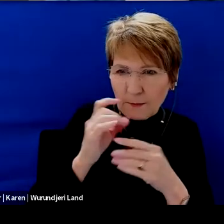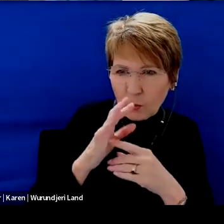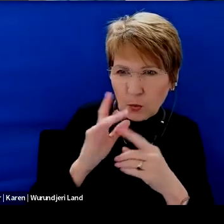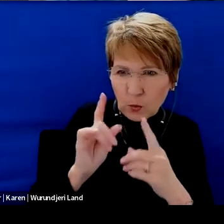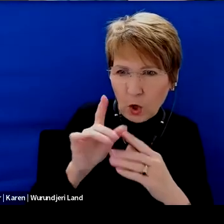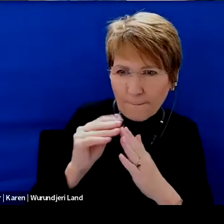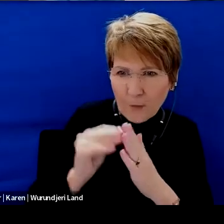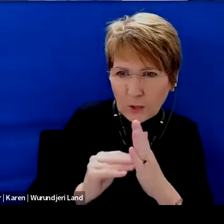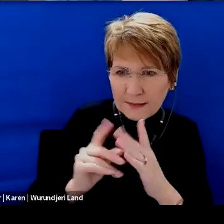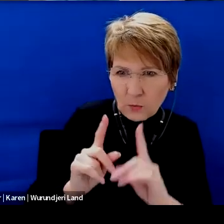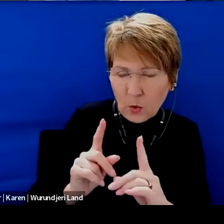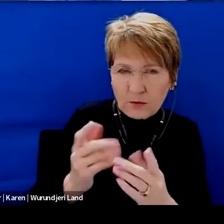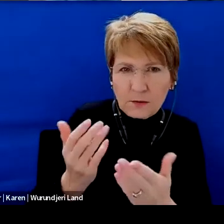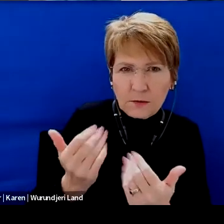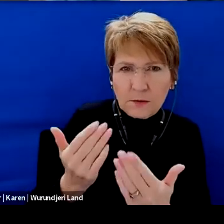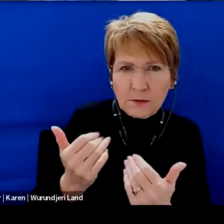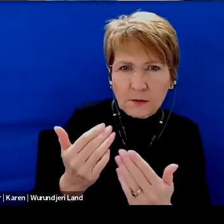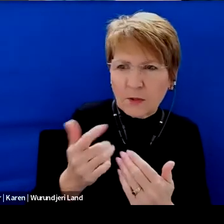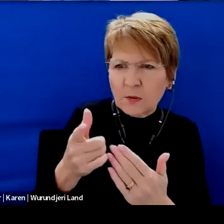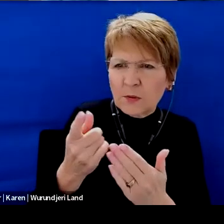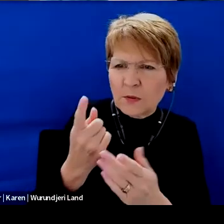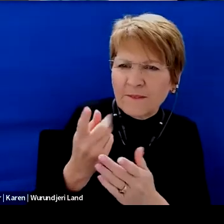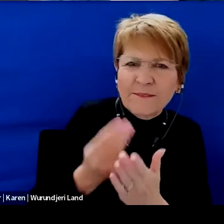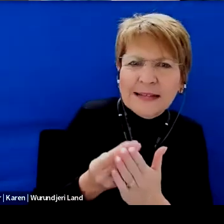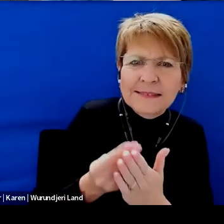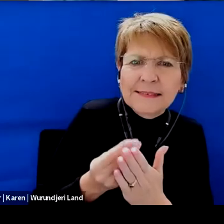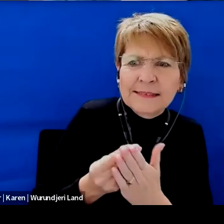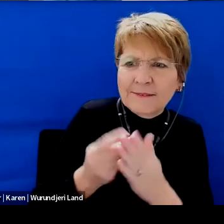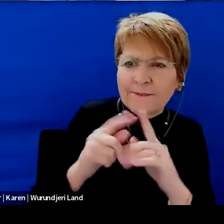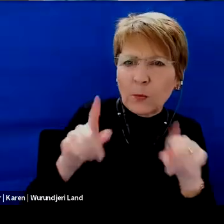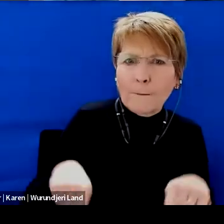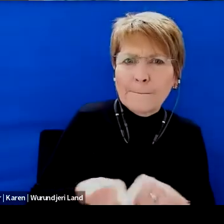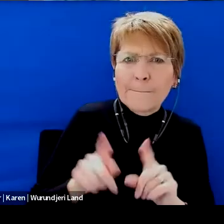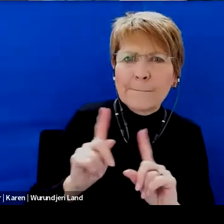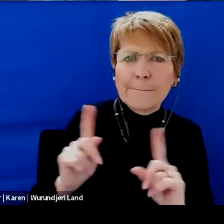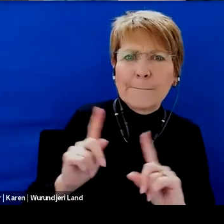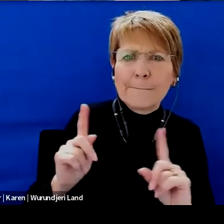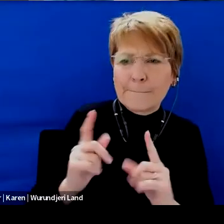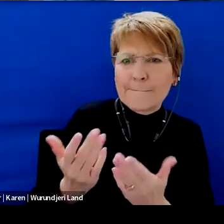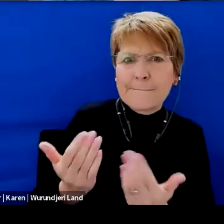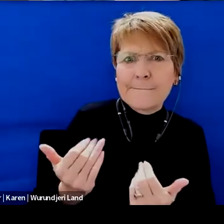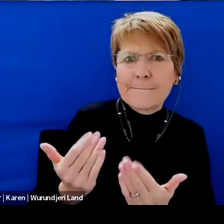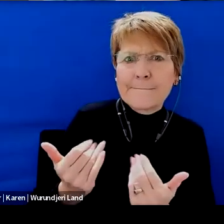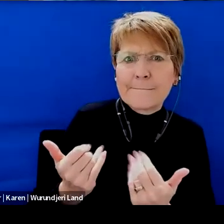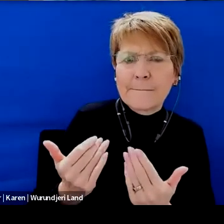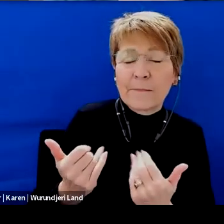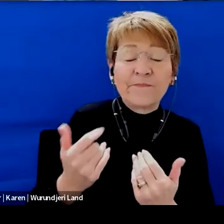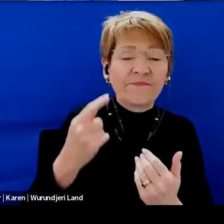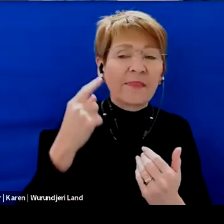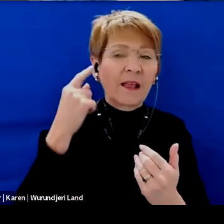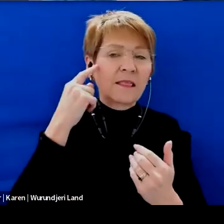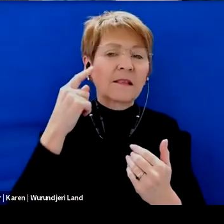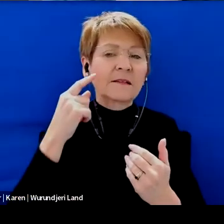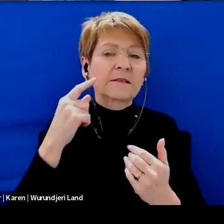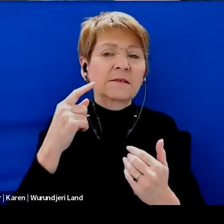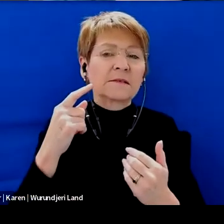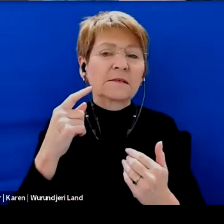What do they talk about when they talk about funding or forms and stuff like that. So that was one of the things that everyone wanted to make sure we covered.